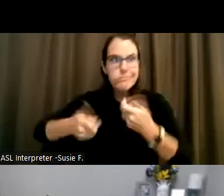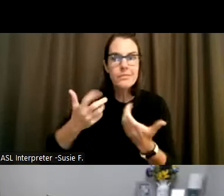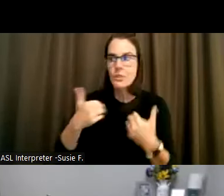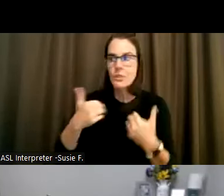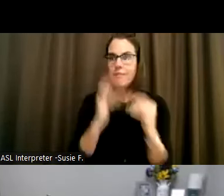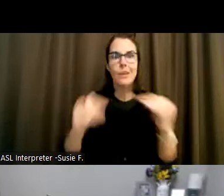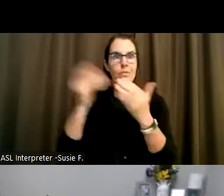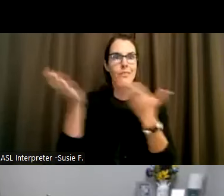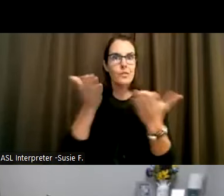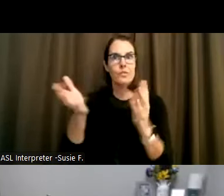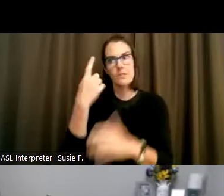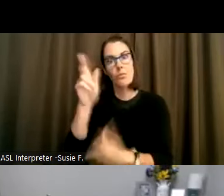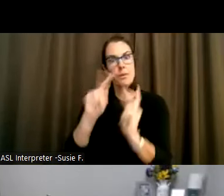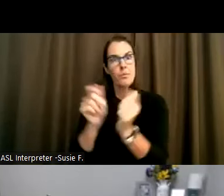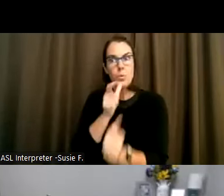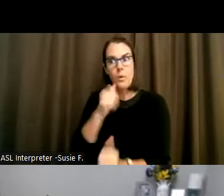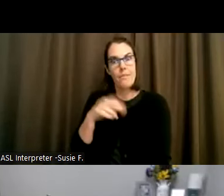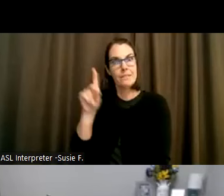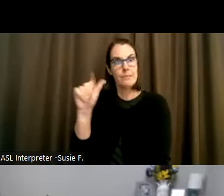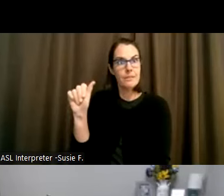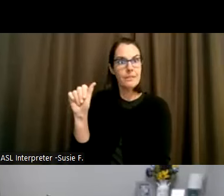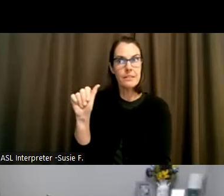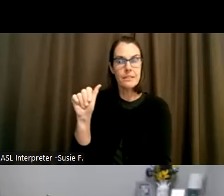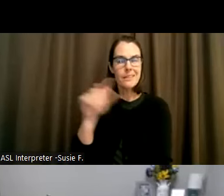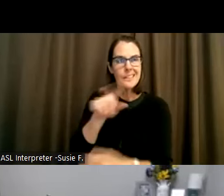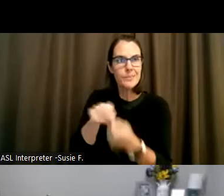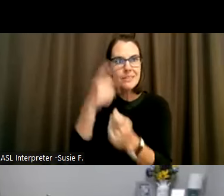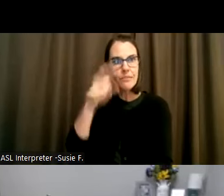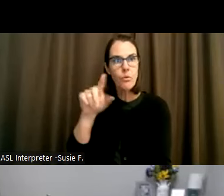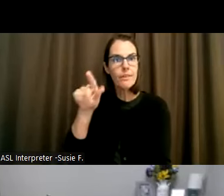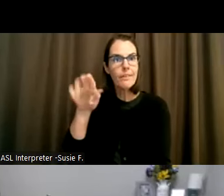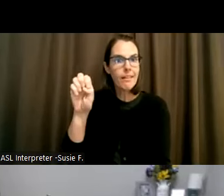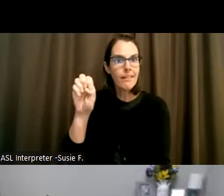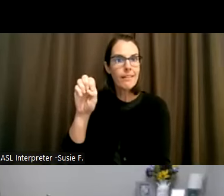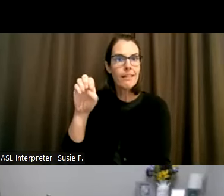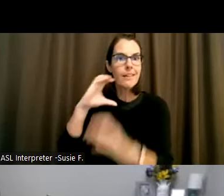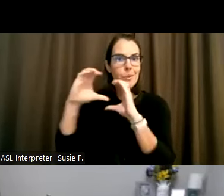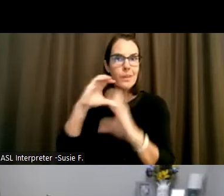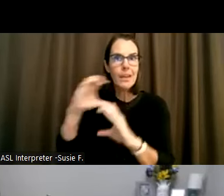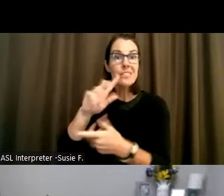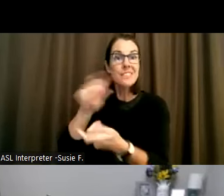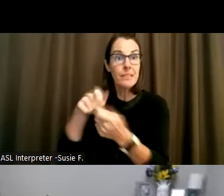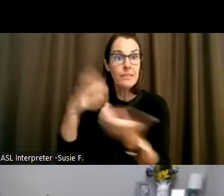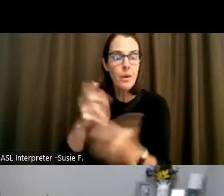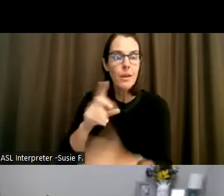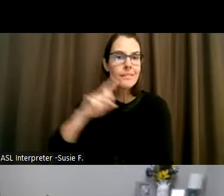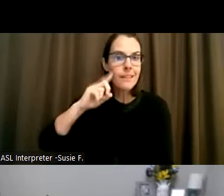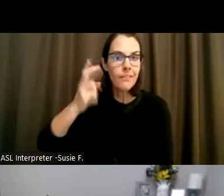with disabilities in telecommunications and in particular deaf and hard of hearing,